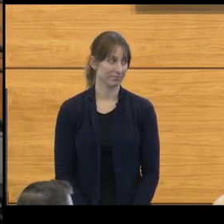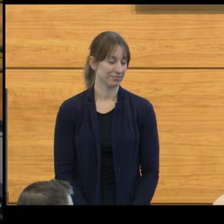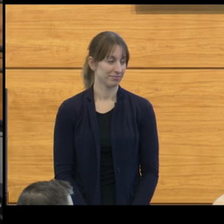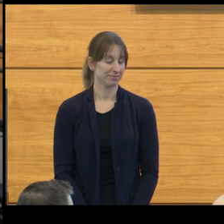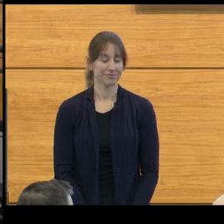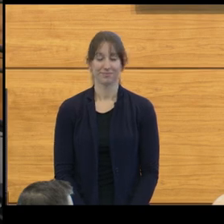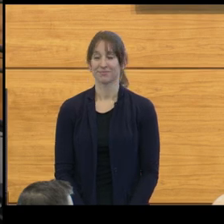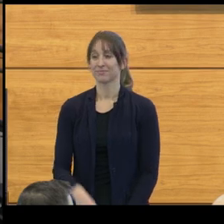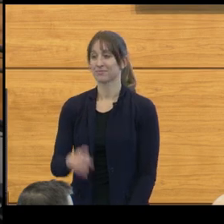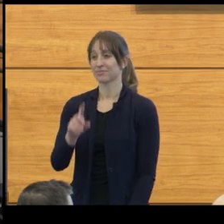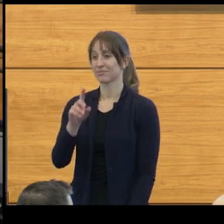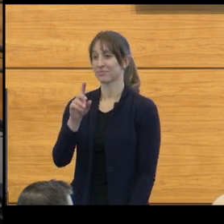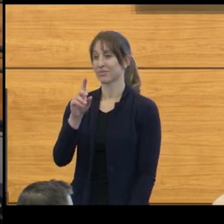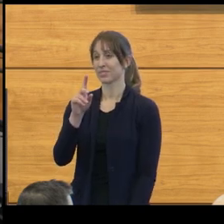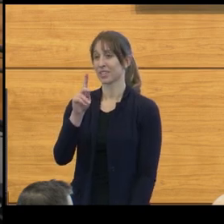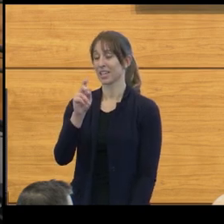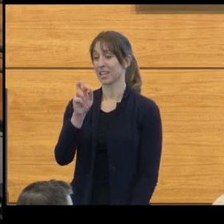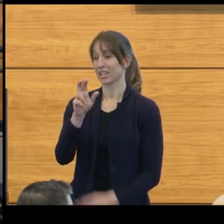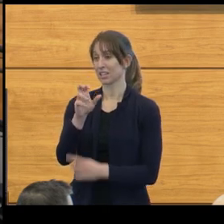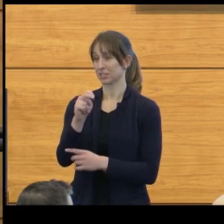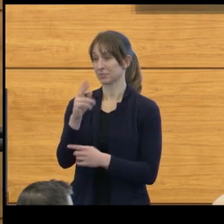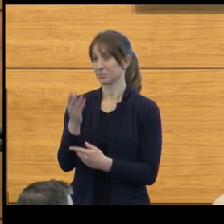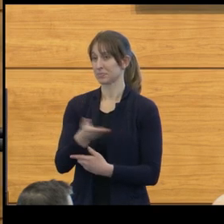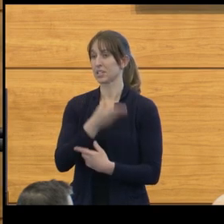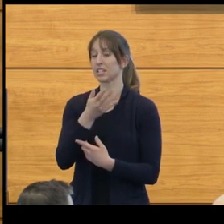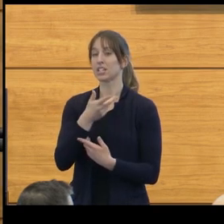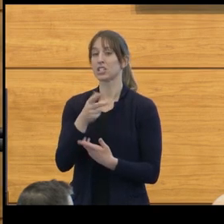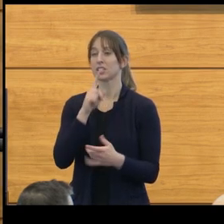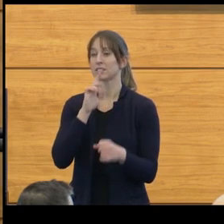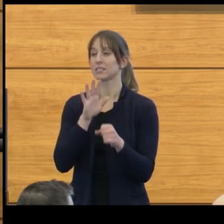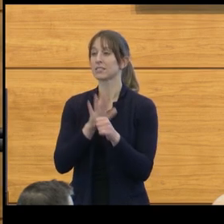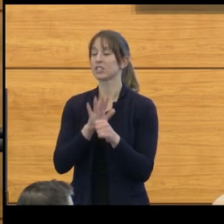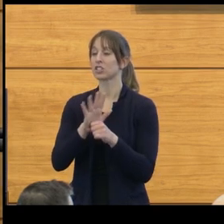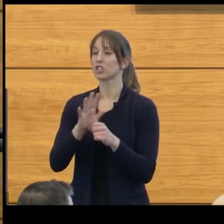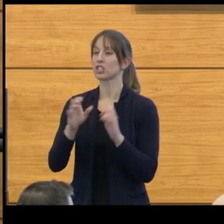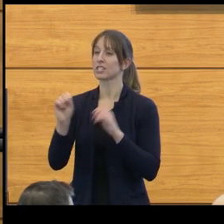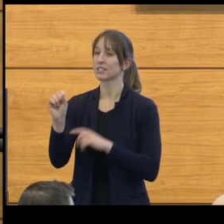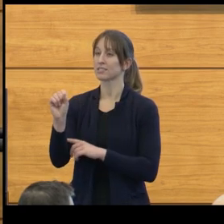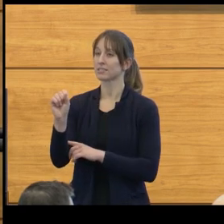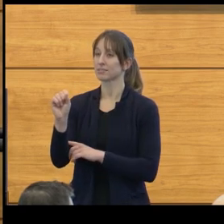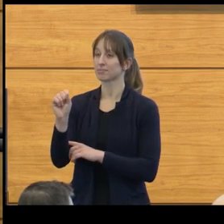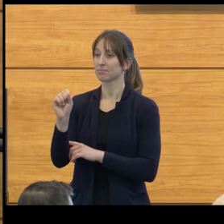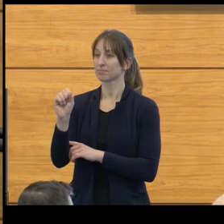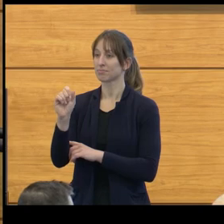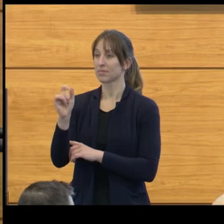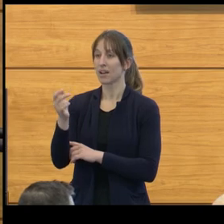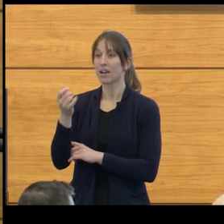Karin Muraszko has dedicated her scholarship and medical practice to the treatment